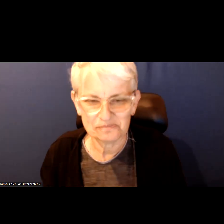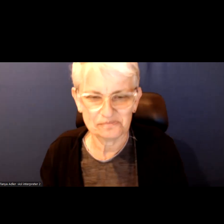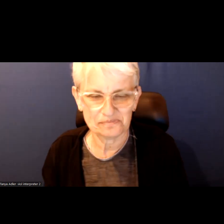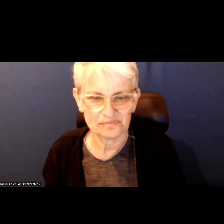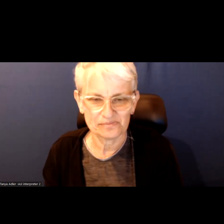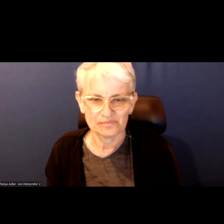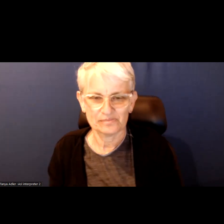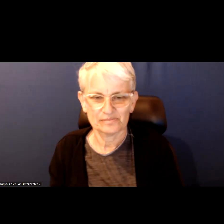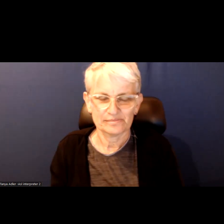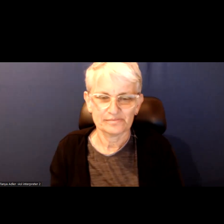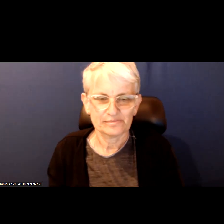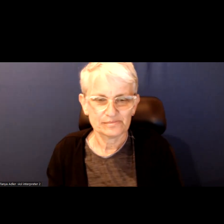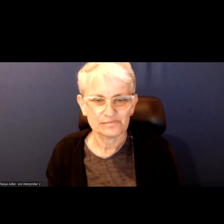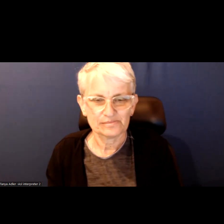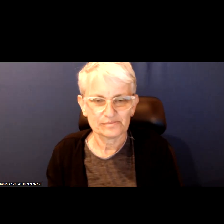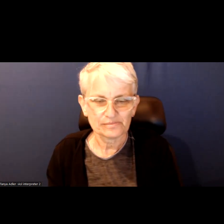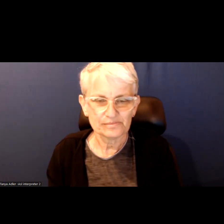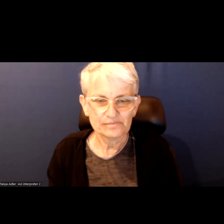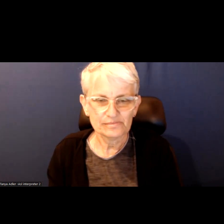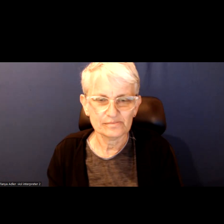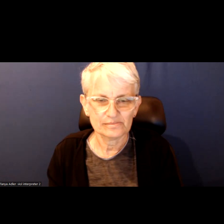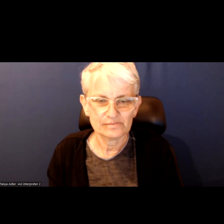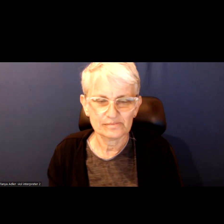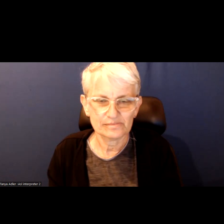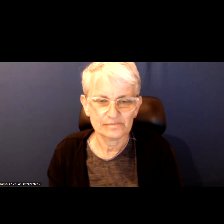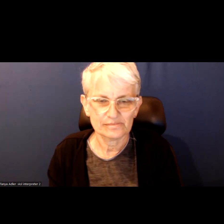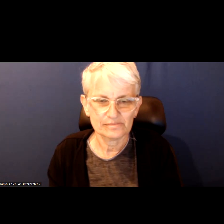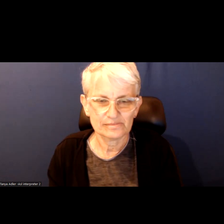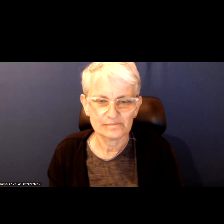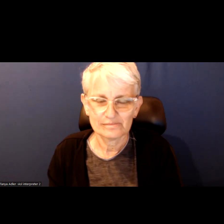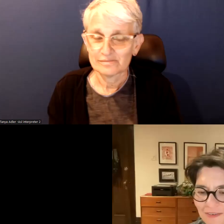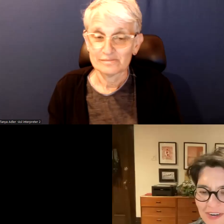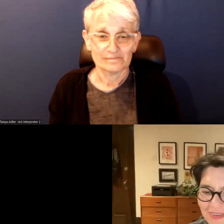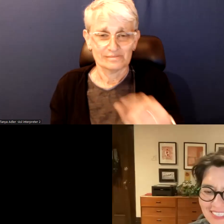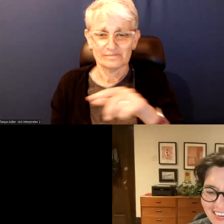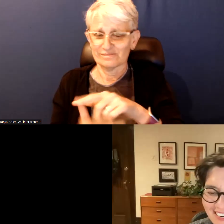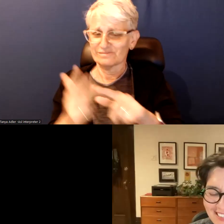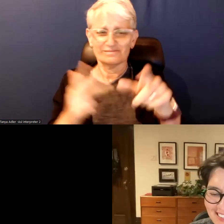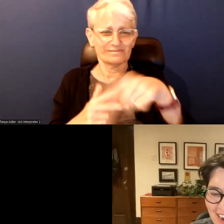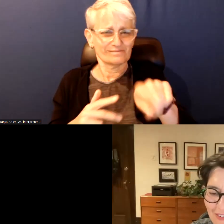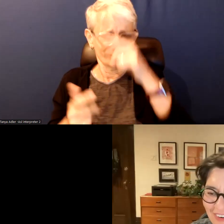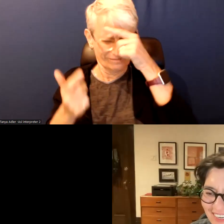You know, I can only wholeheartedly agree with everything that has already been said.